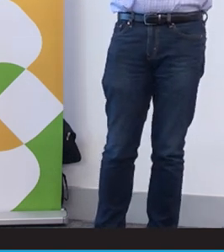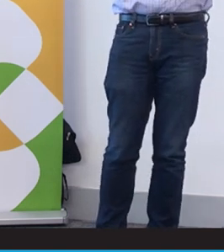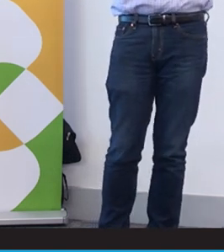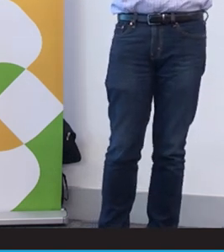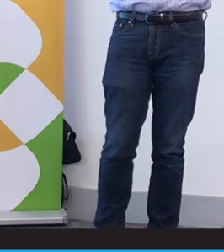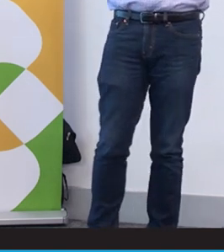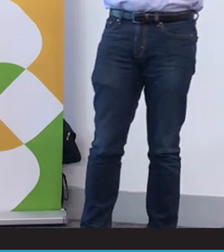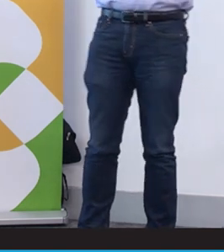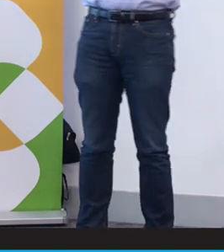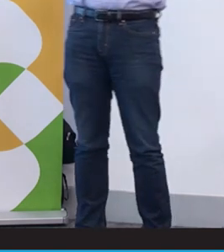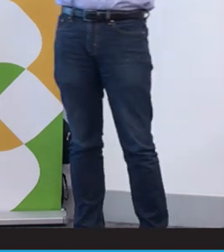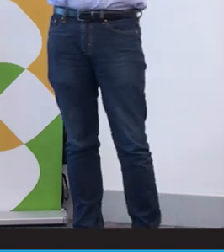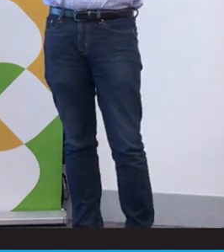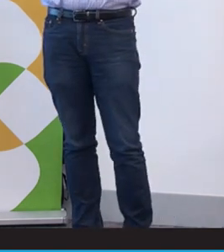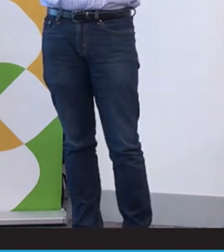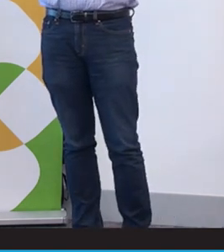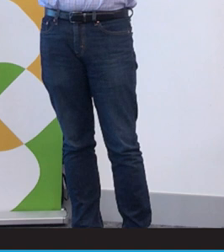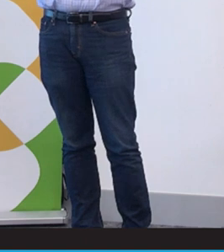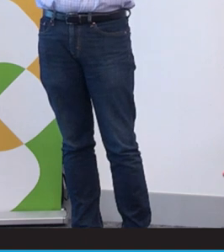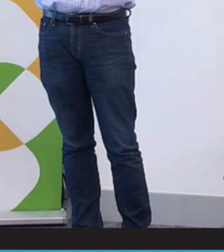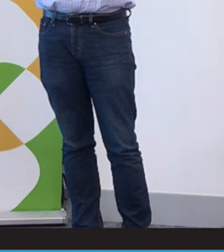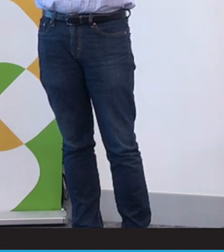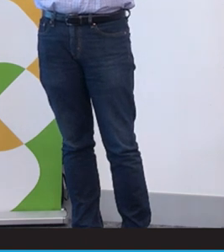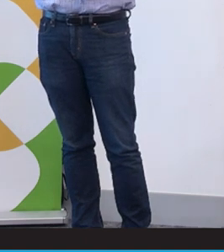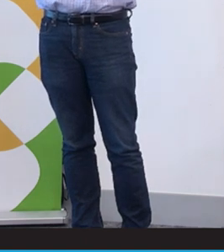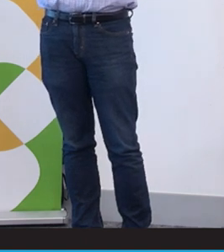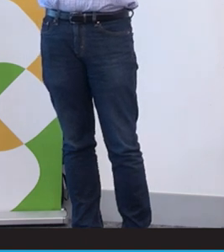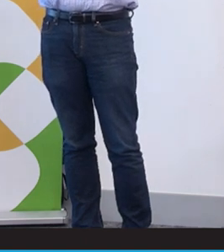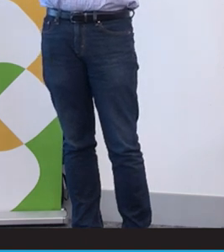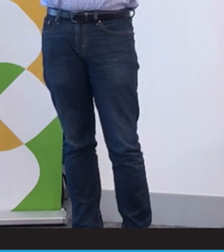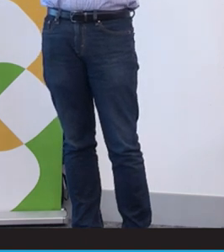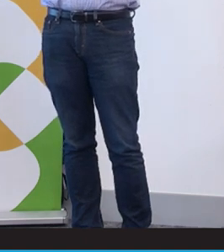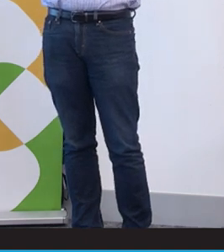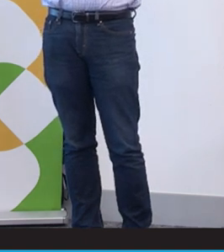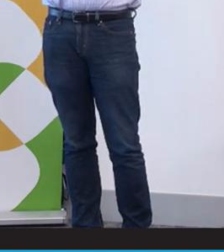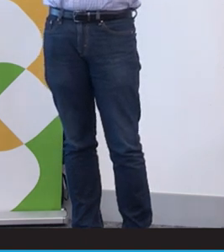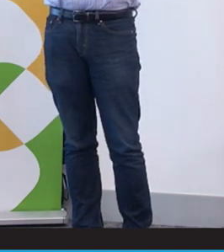born. I have a very similar story. I have two children, both of whom can hear when my daughter,